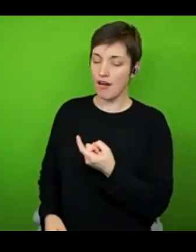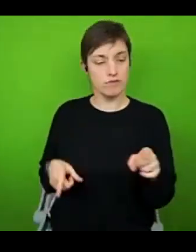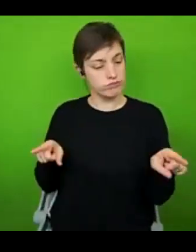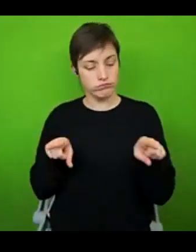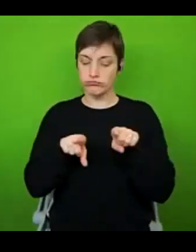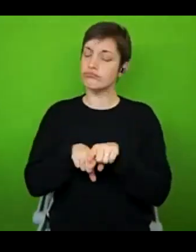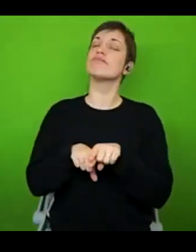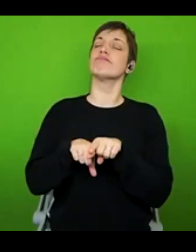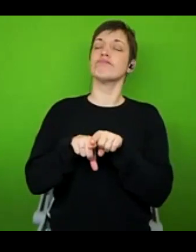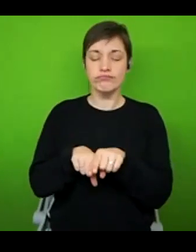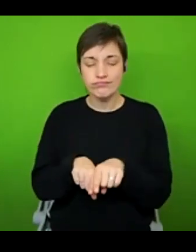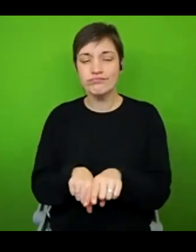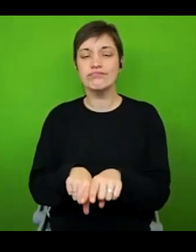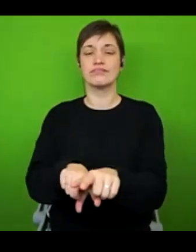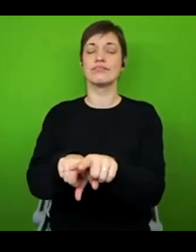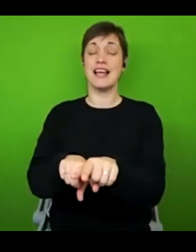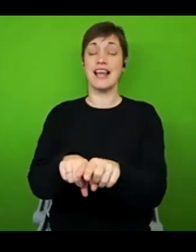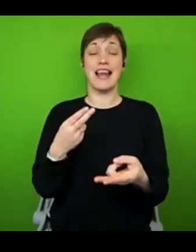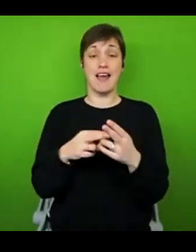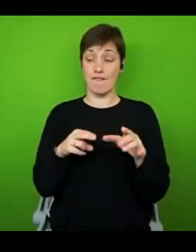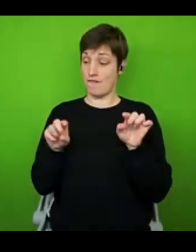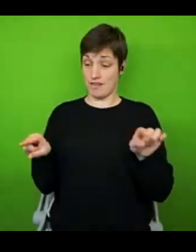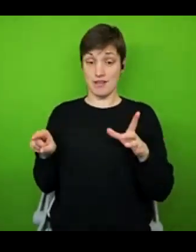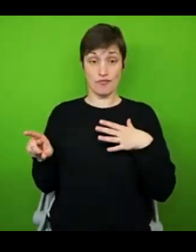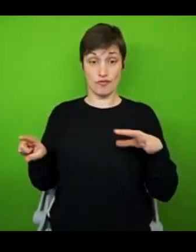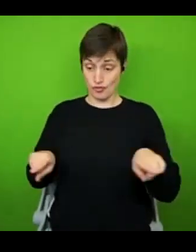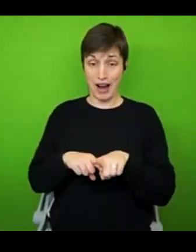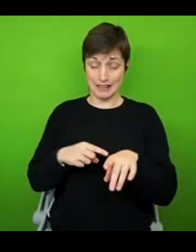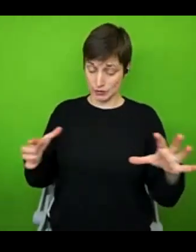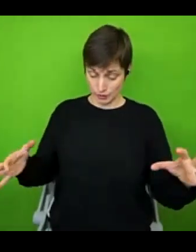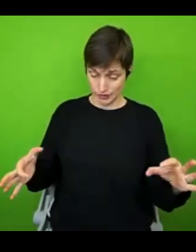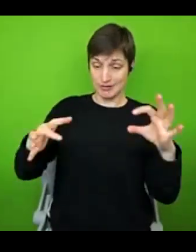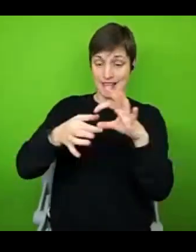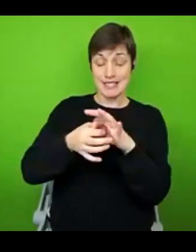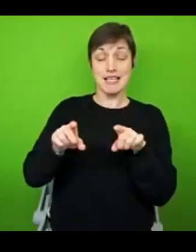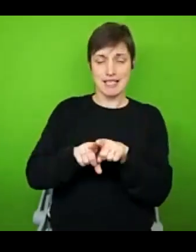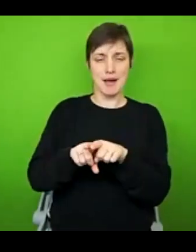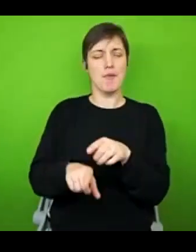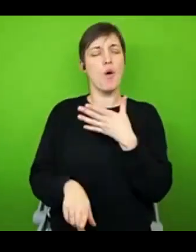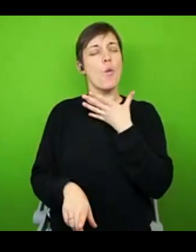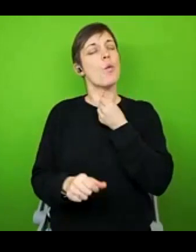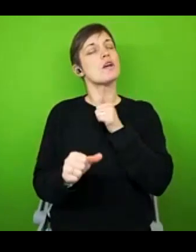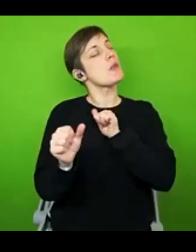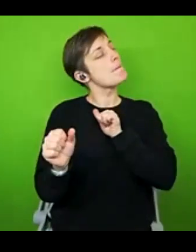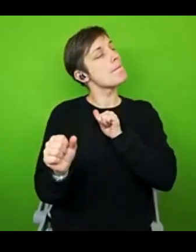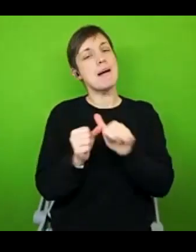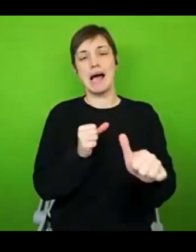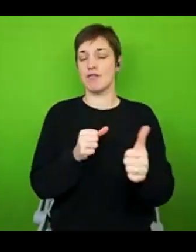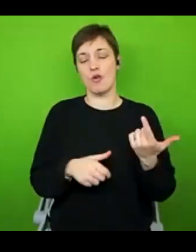And if that's something you're striving for too, and that's the reason that you joined this session today, I wish you only the very best on your journey too because you